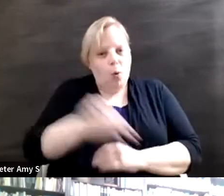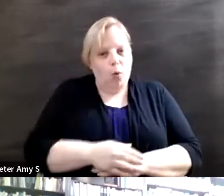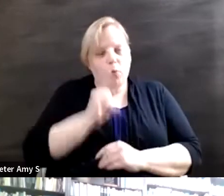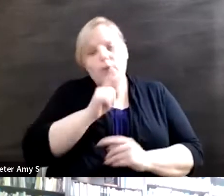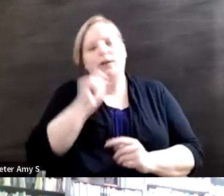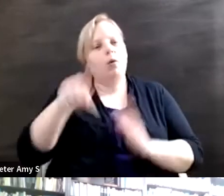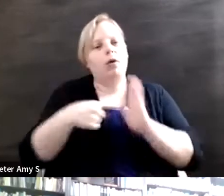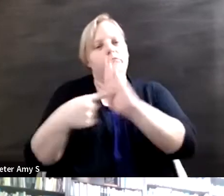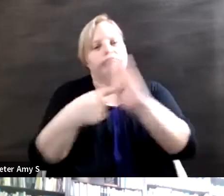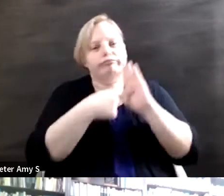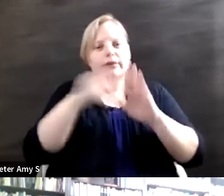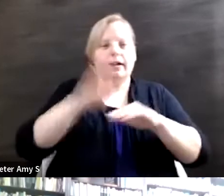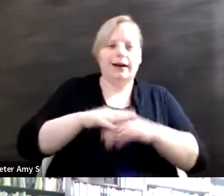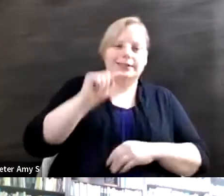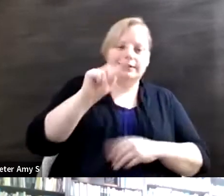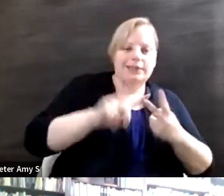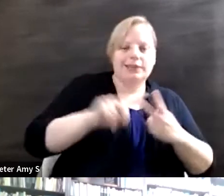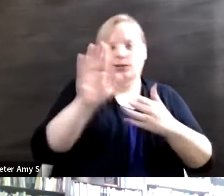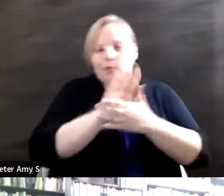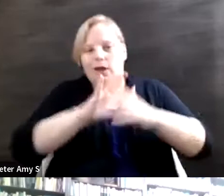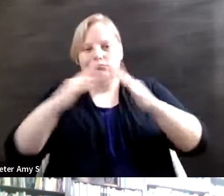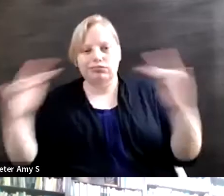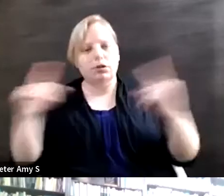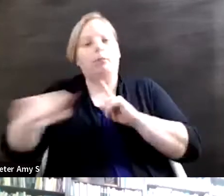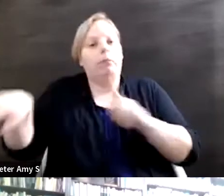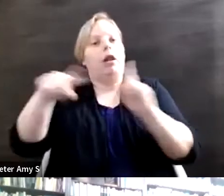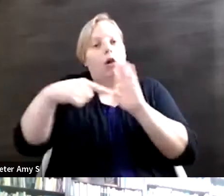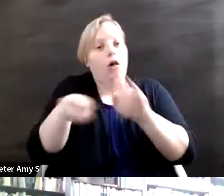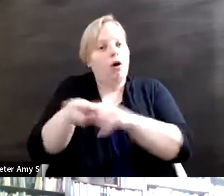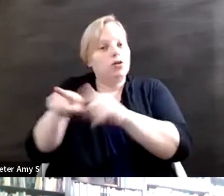screens, it's also a representation behind the camera. It's who's making up that creative team,